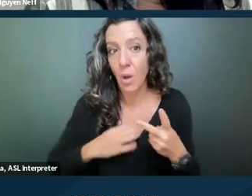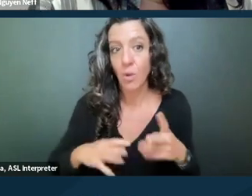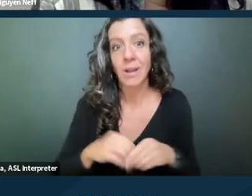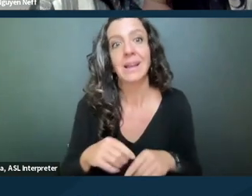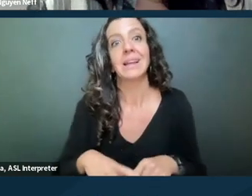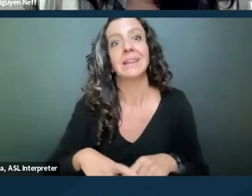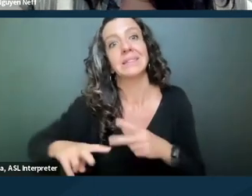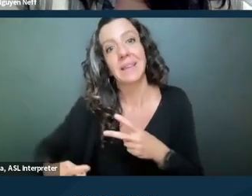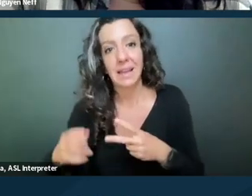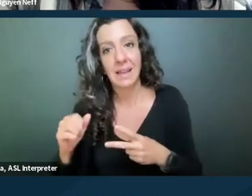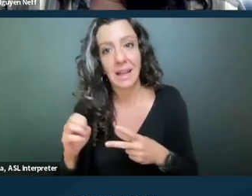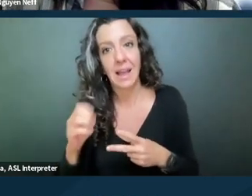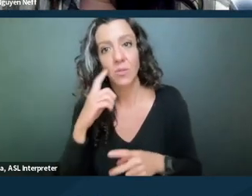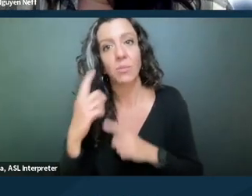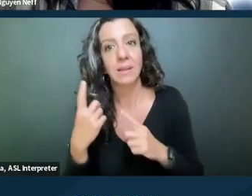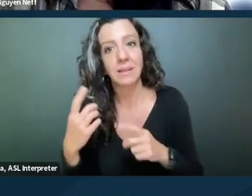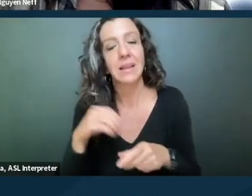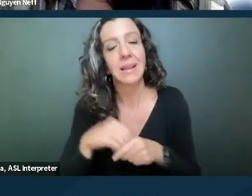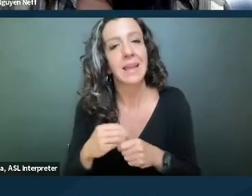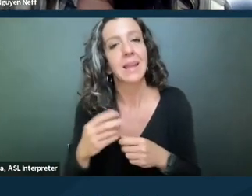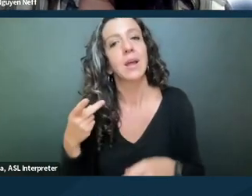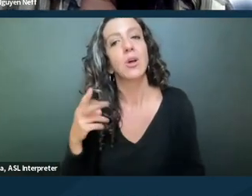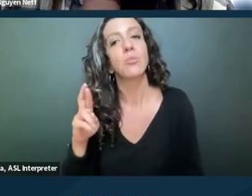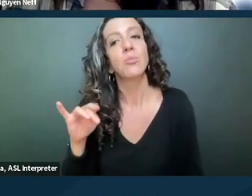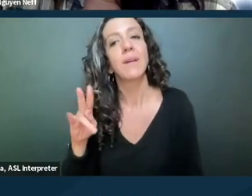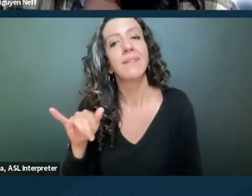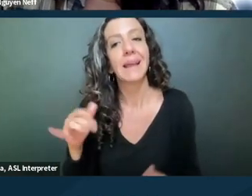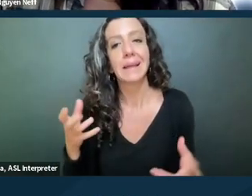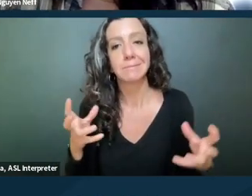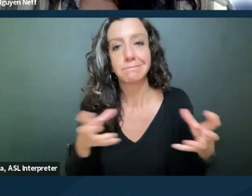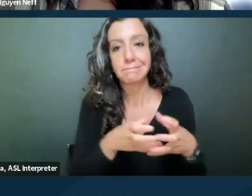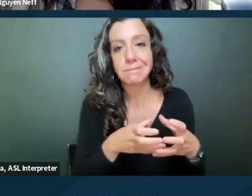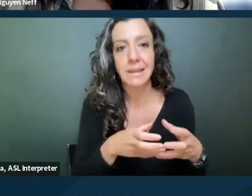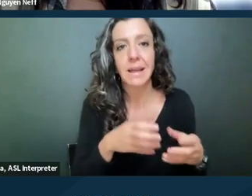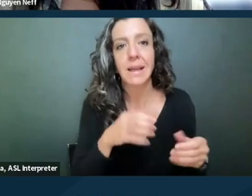would likely be considered to have been in privity with the first owner who was named an unlawful detainer.